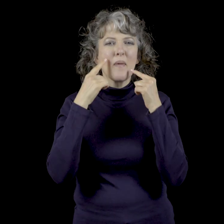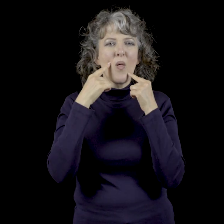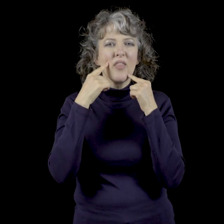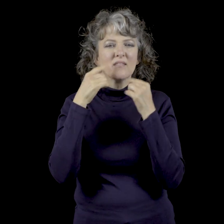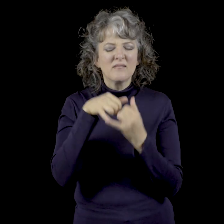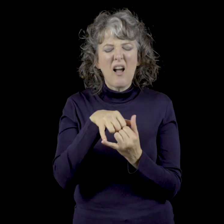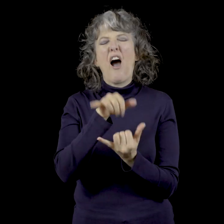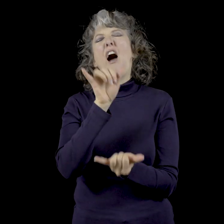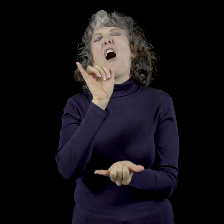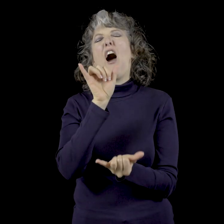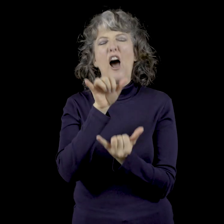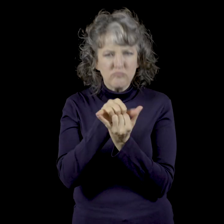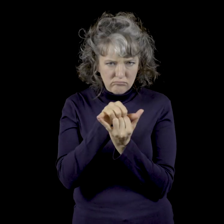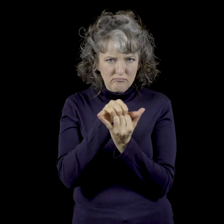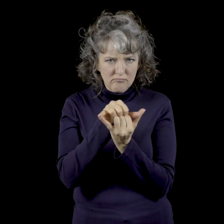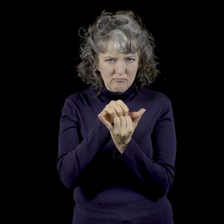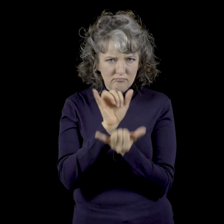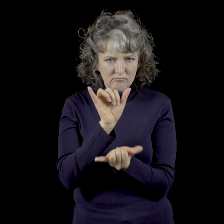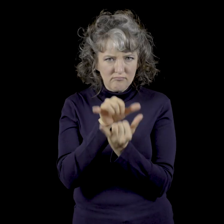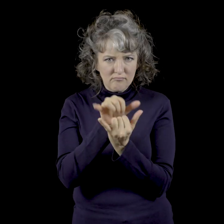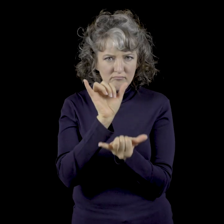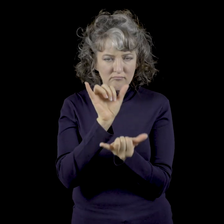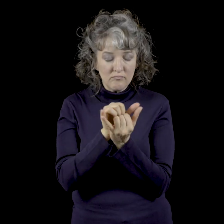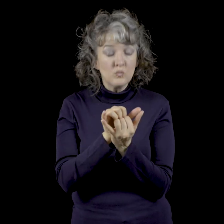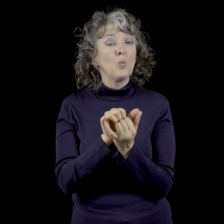Demonstrating their wide jaws opening and closing. Amphibious Hippo